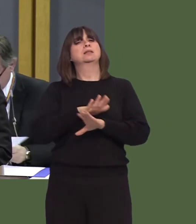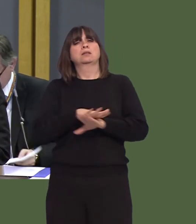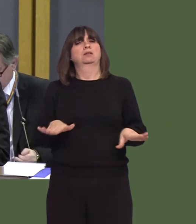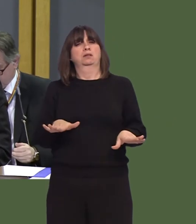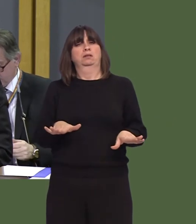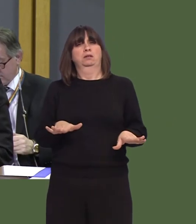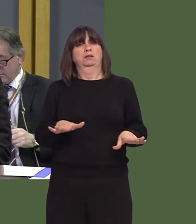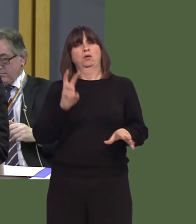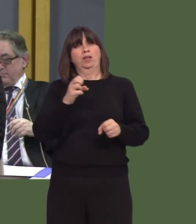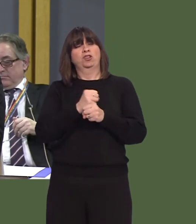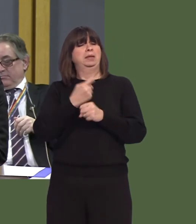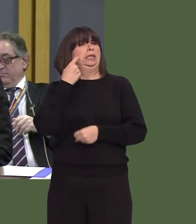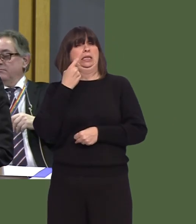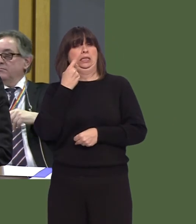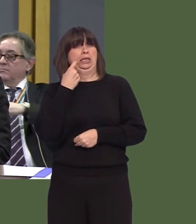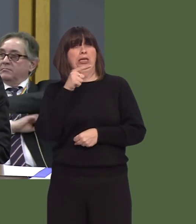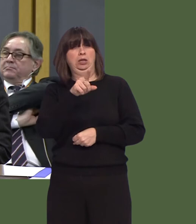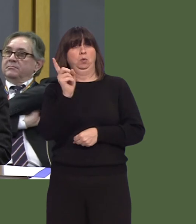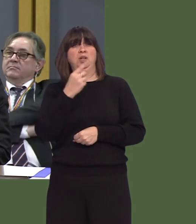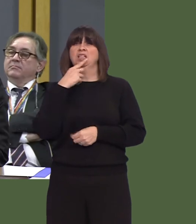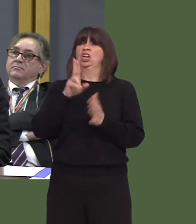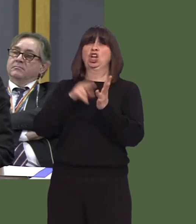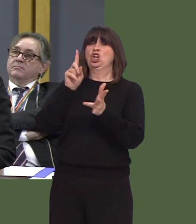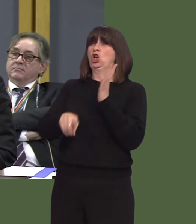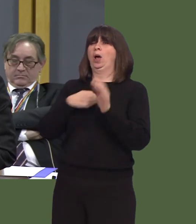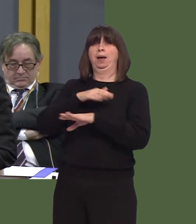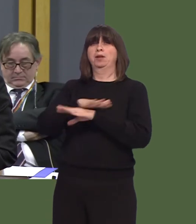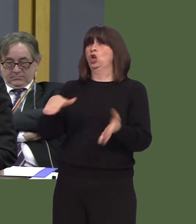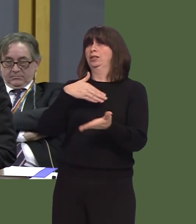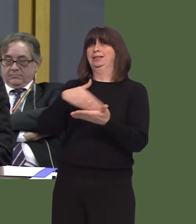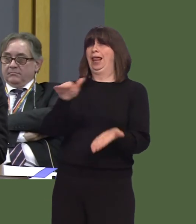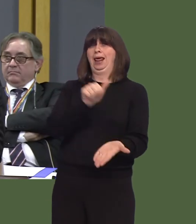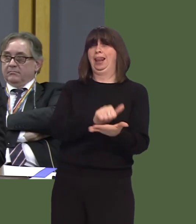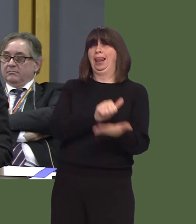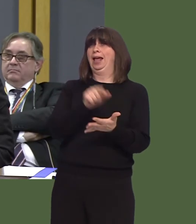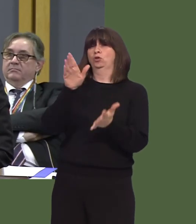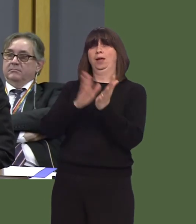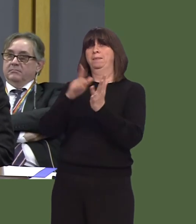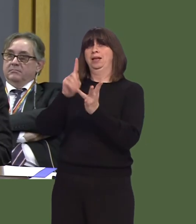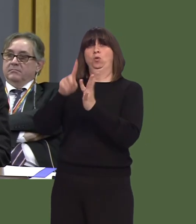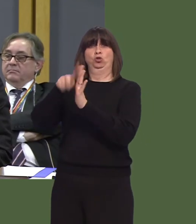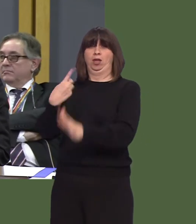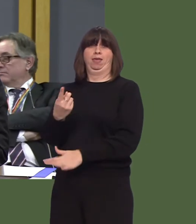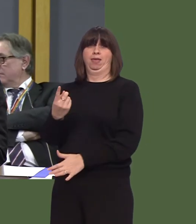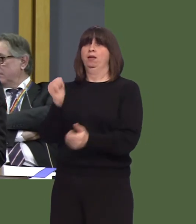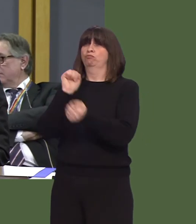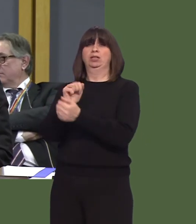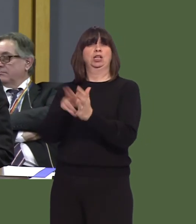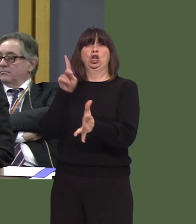It's easy, because all you have to do is say you're not going to sell the land to the Ministry of Justice and that uncertainty is removed, and businesses can be looking forward to that